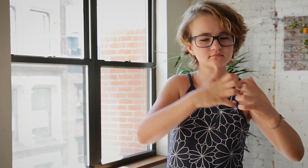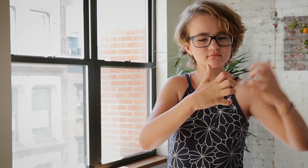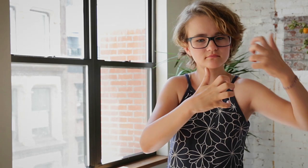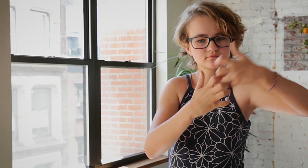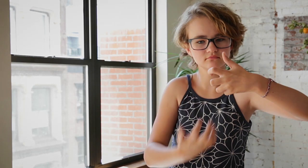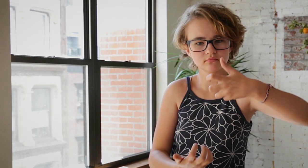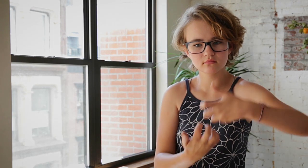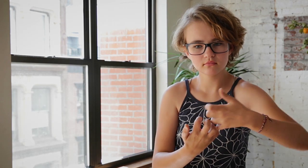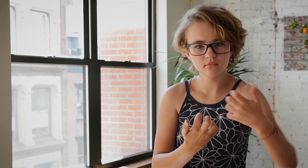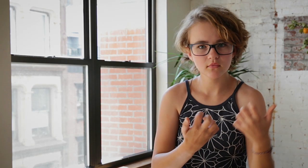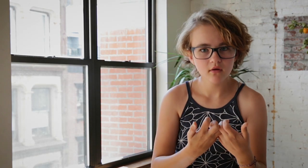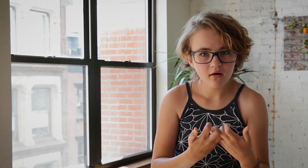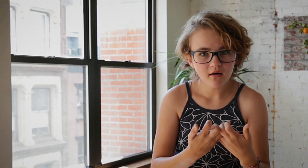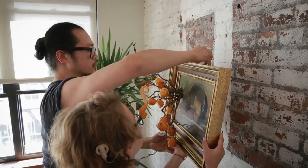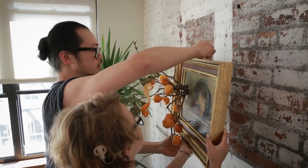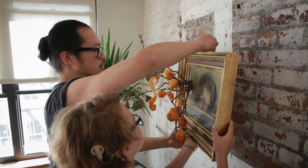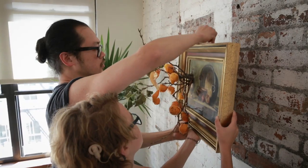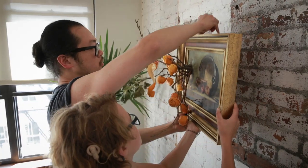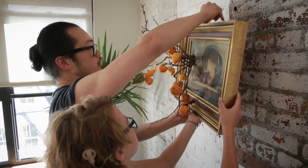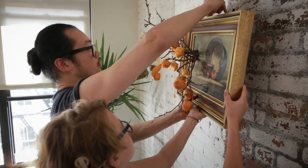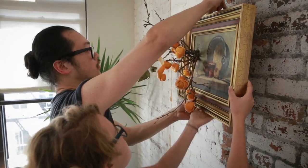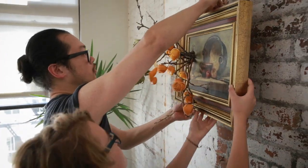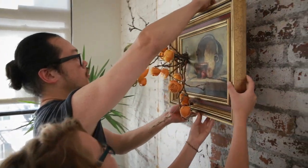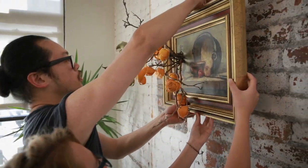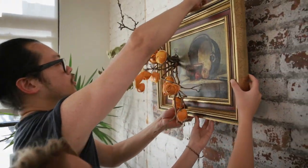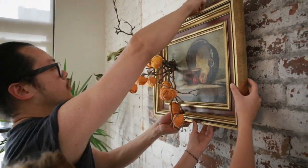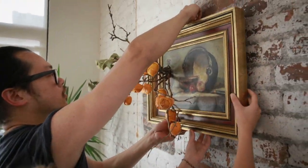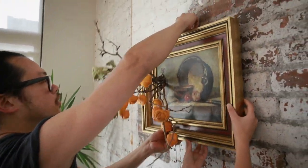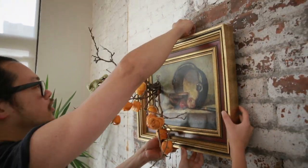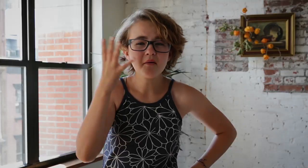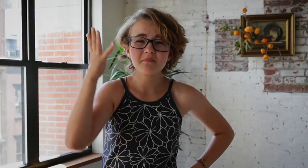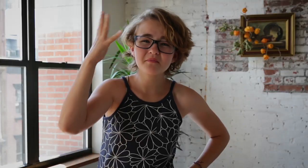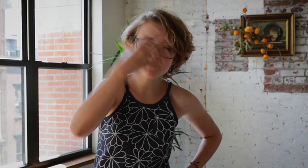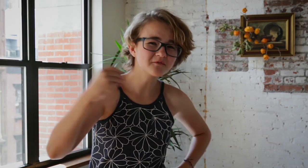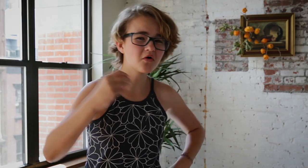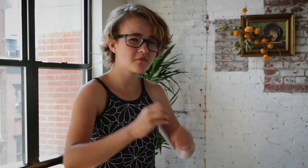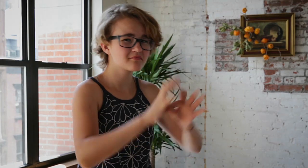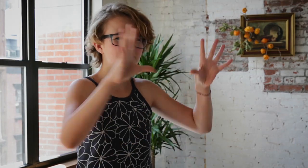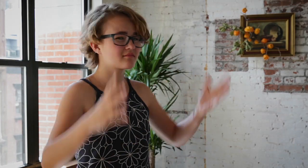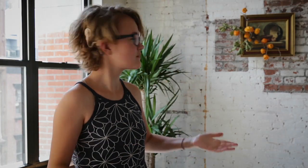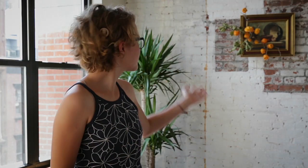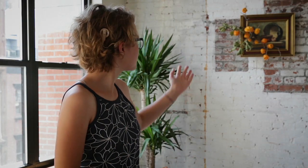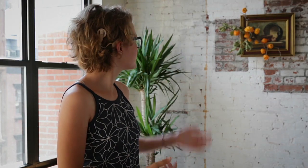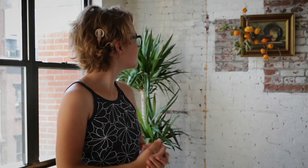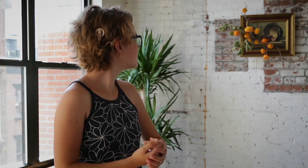Gradually, it all came together. And this is the beautiful result!